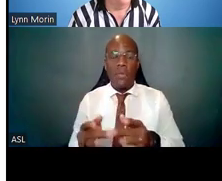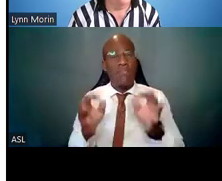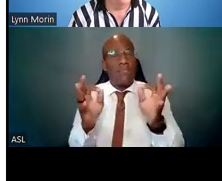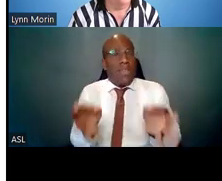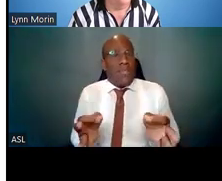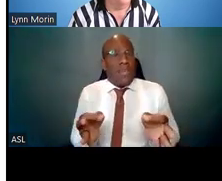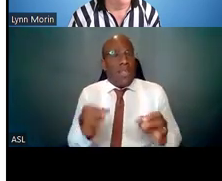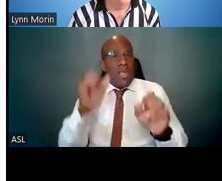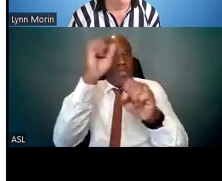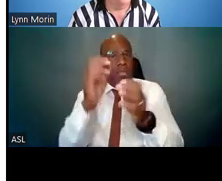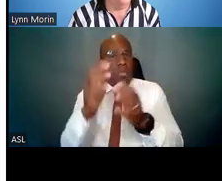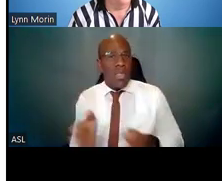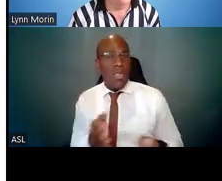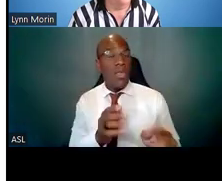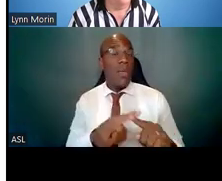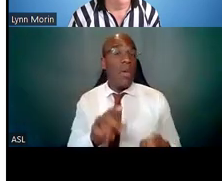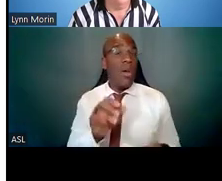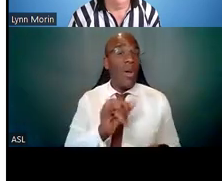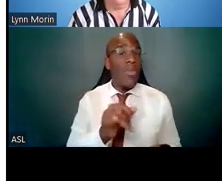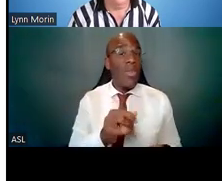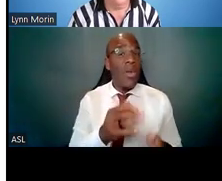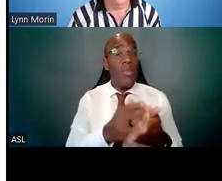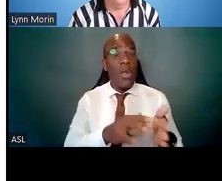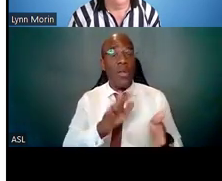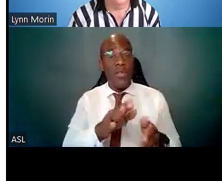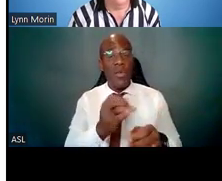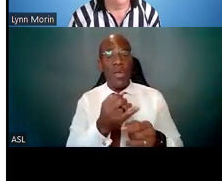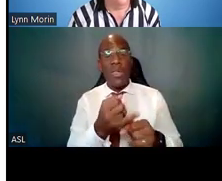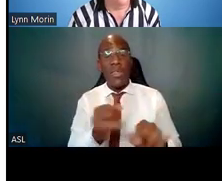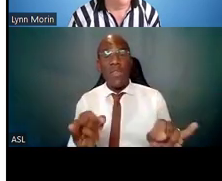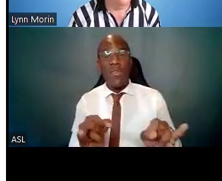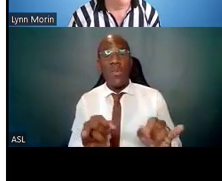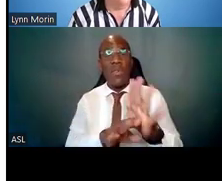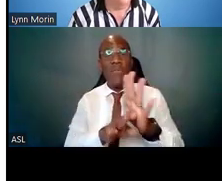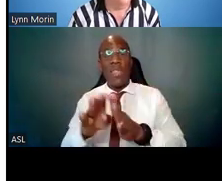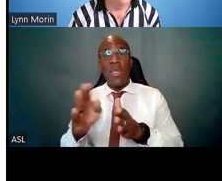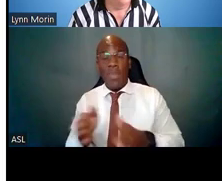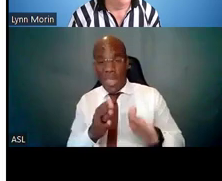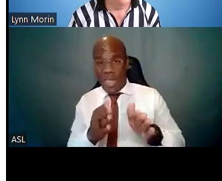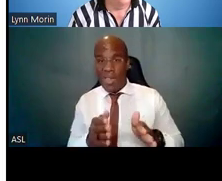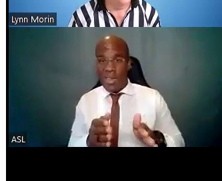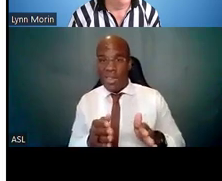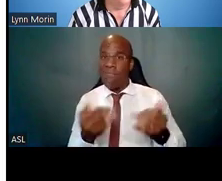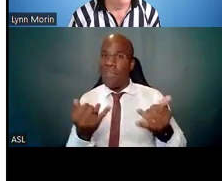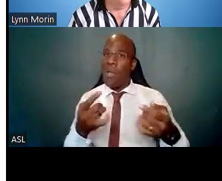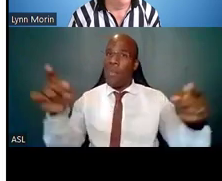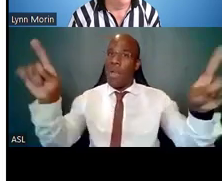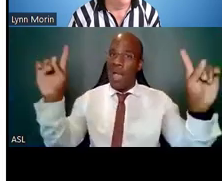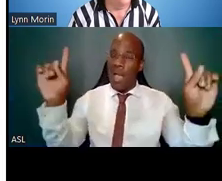a part of your individual development plan, and you went after it. So now your network has expanded.